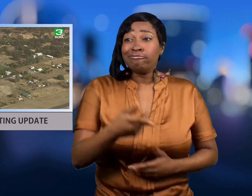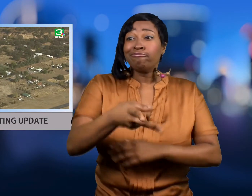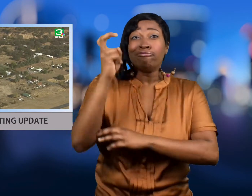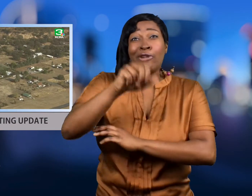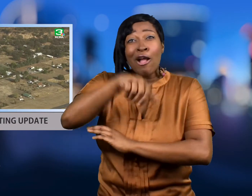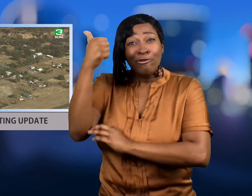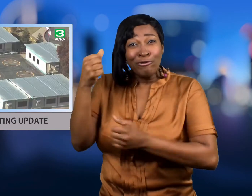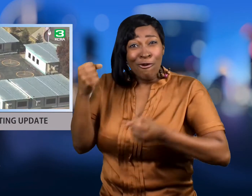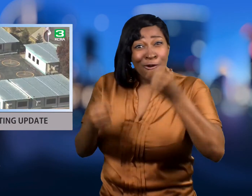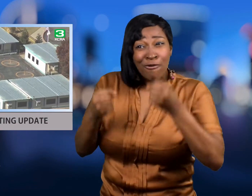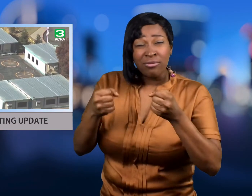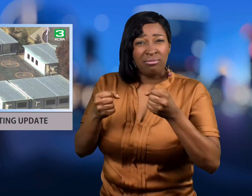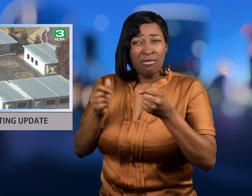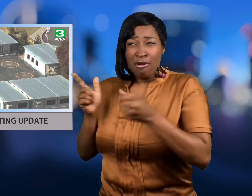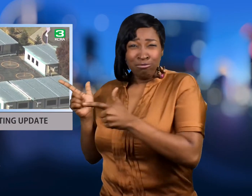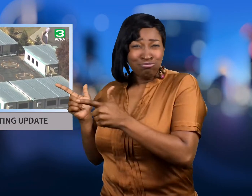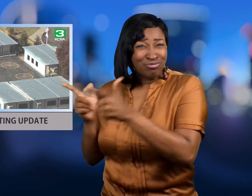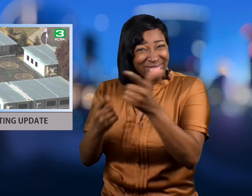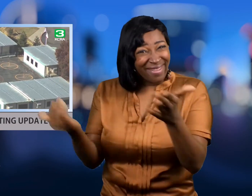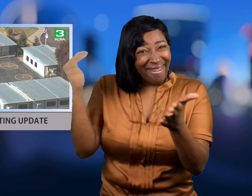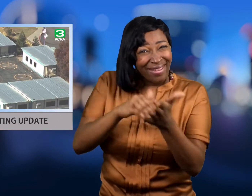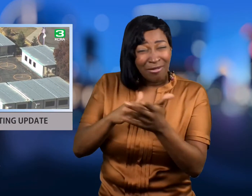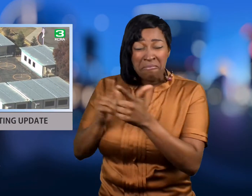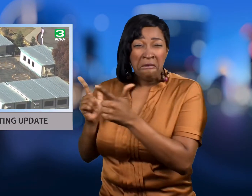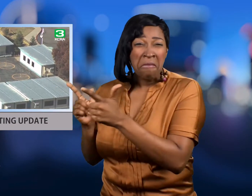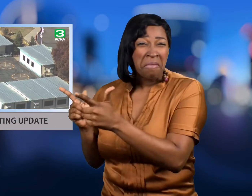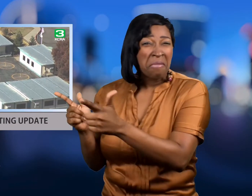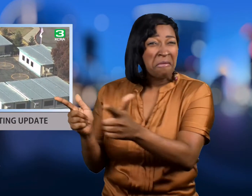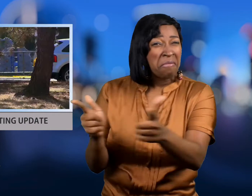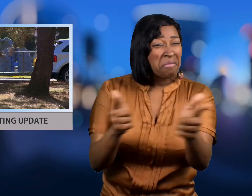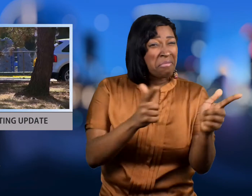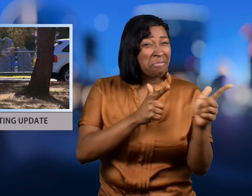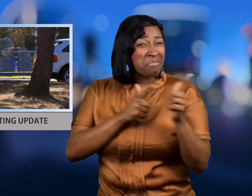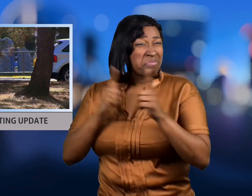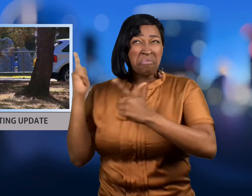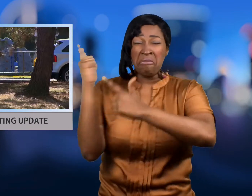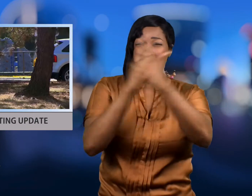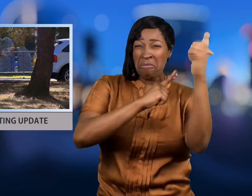truck on purpose, stole another car and started shooting again.